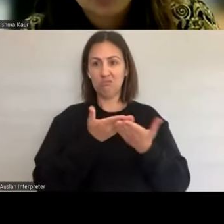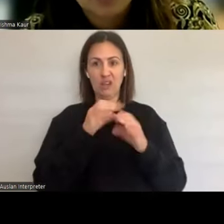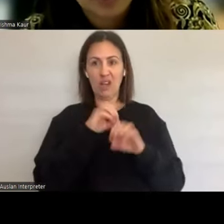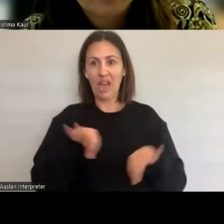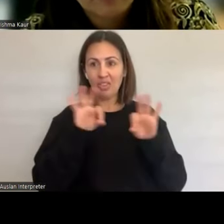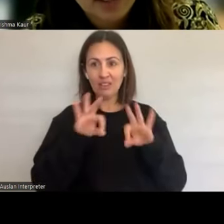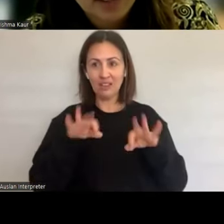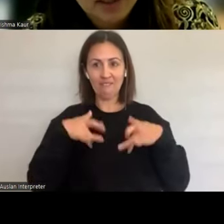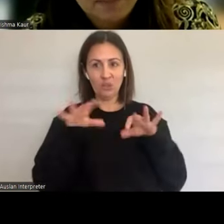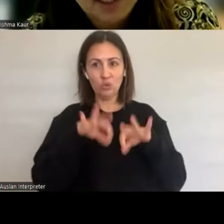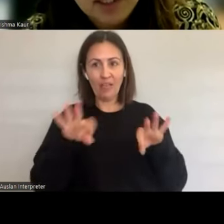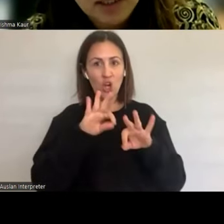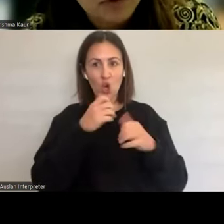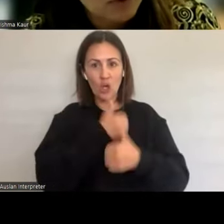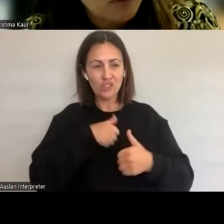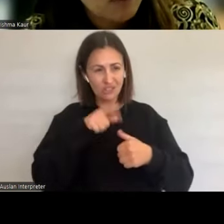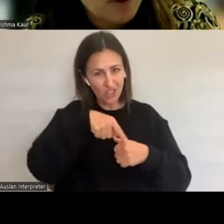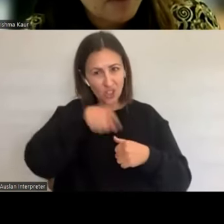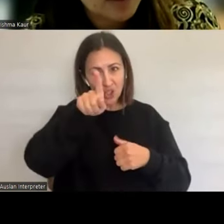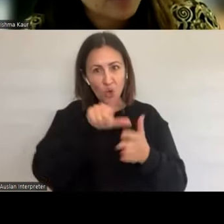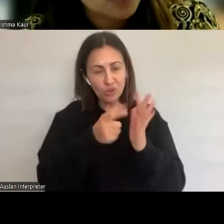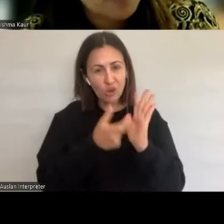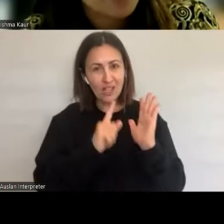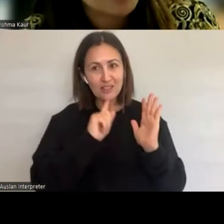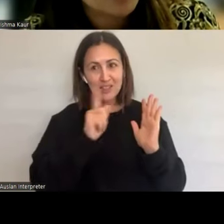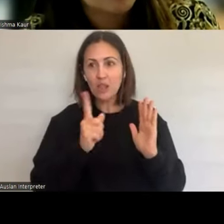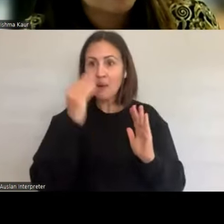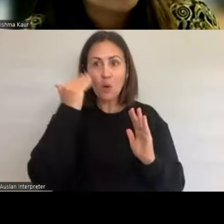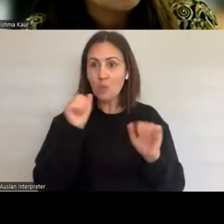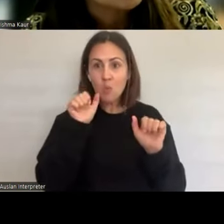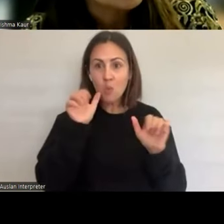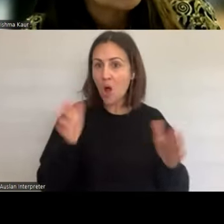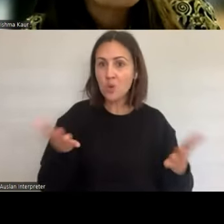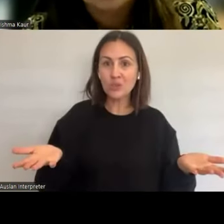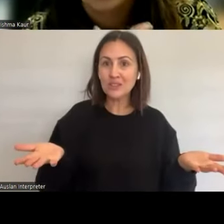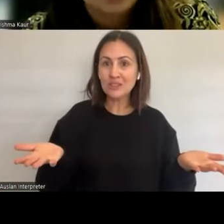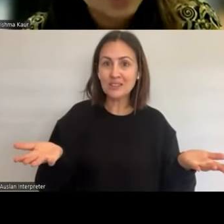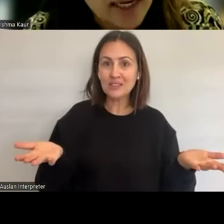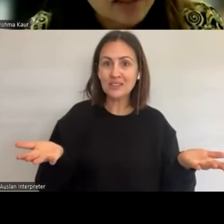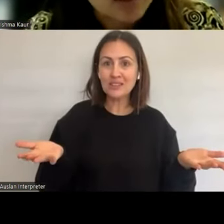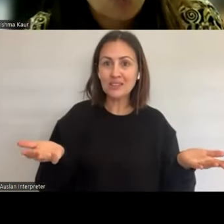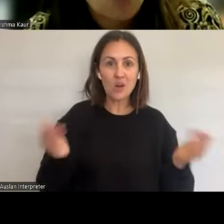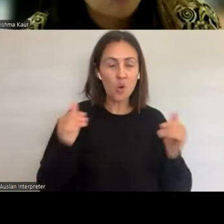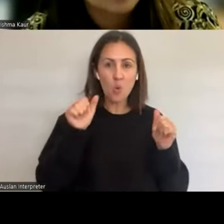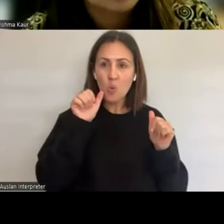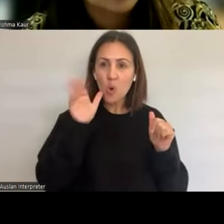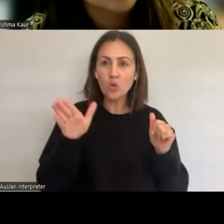tend to affect their ability to of women to be able to give a consent or it doesn't